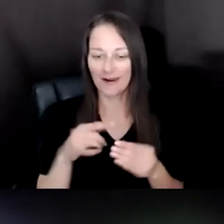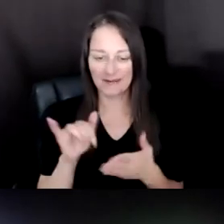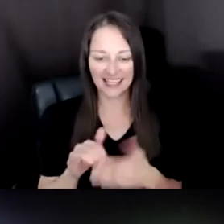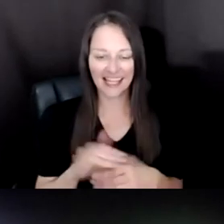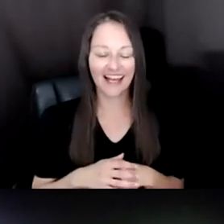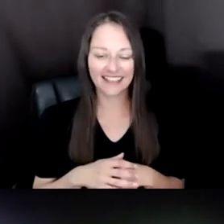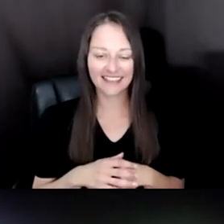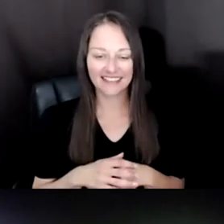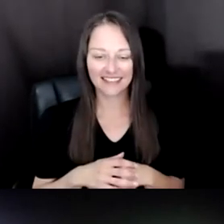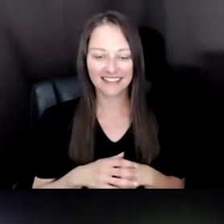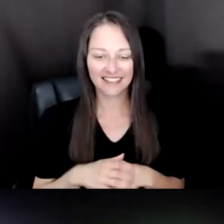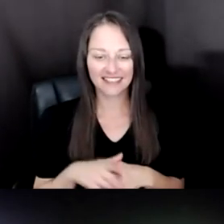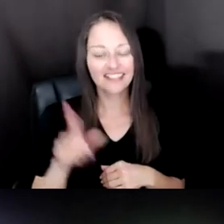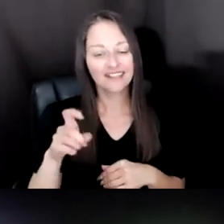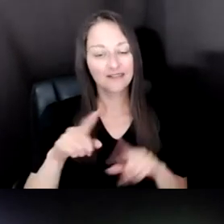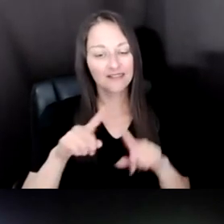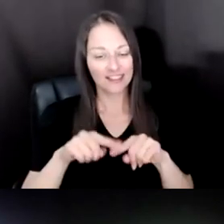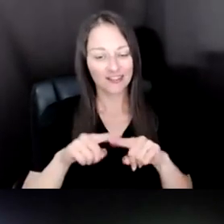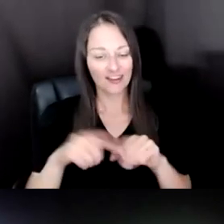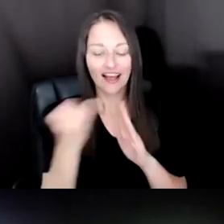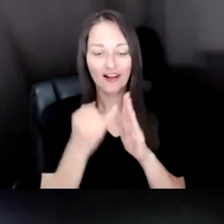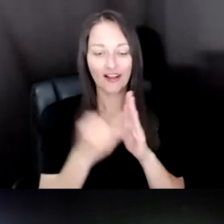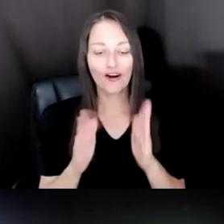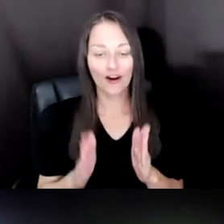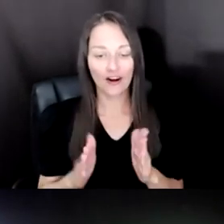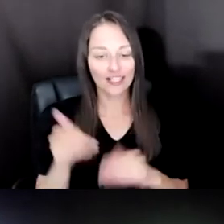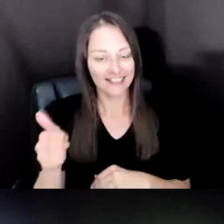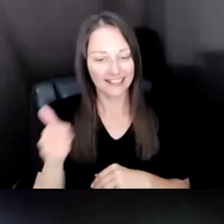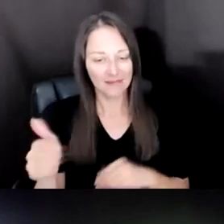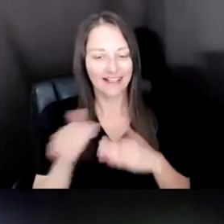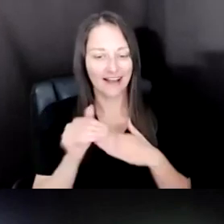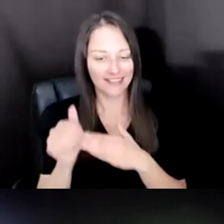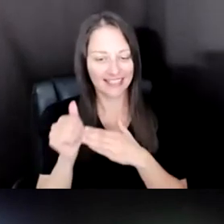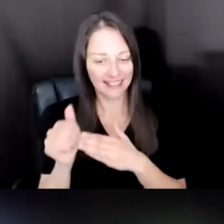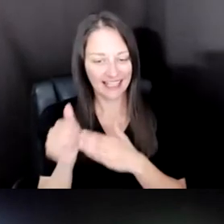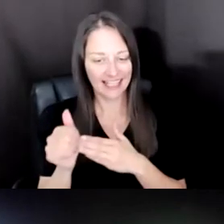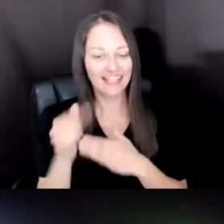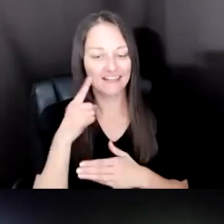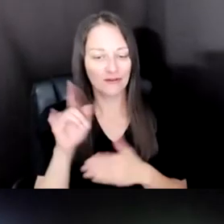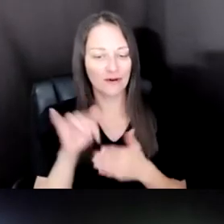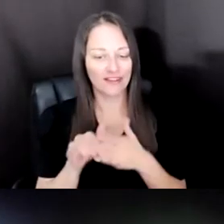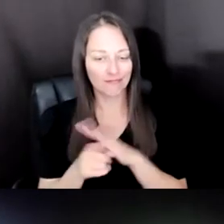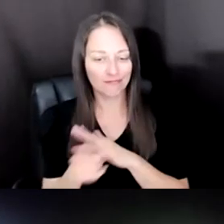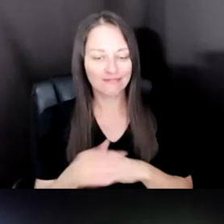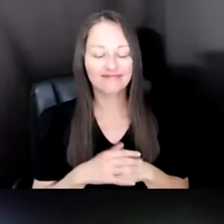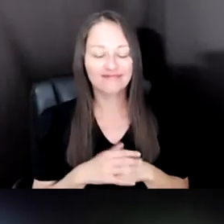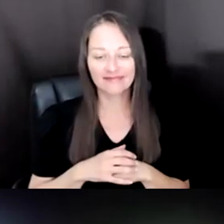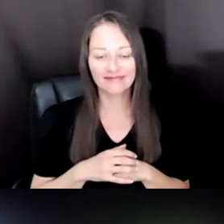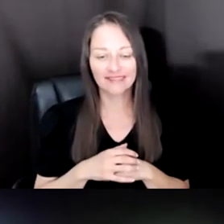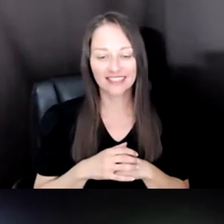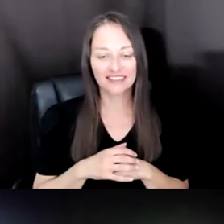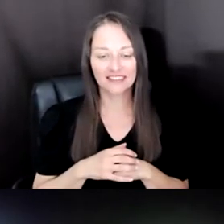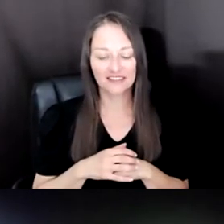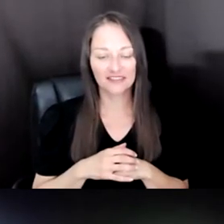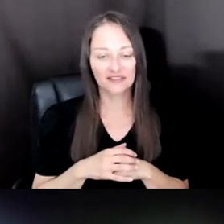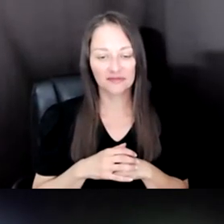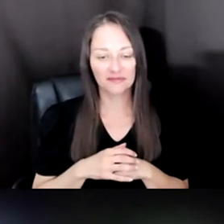YOU KNOW, RELY ON THE ARTIST AS THE NAVIGATORS FOR THIS JOURNEY. YOU KNOW, CLEARLY -THANK YOU